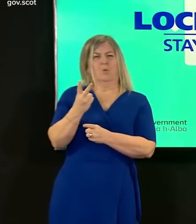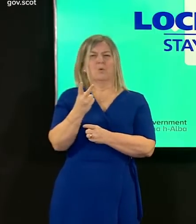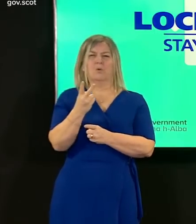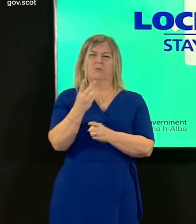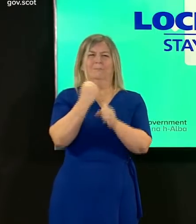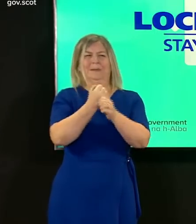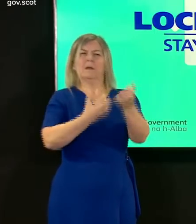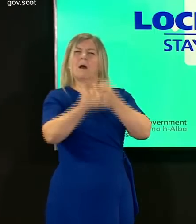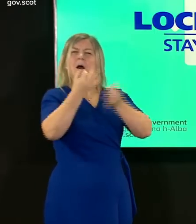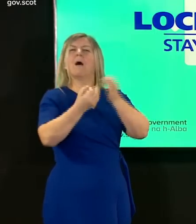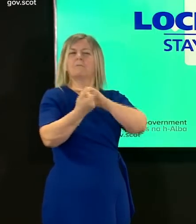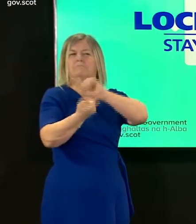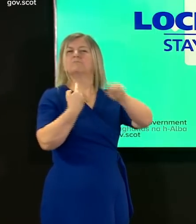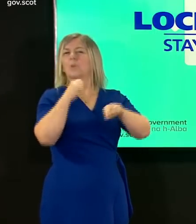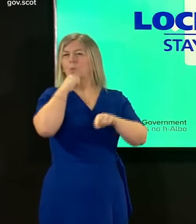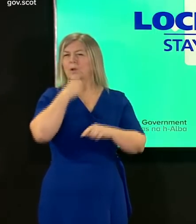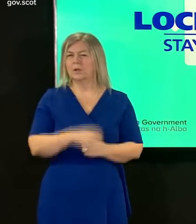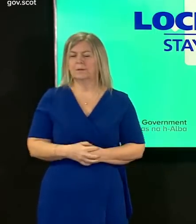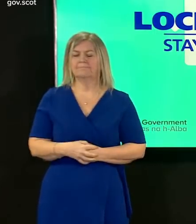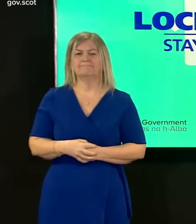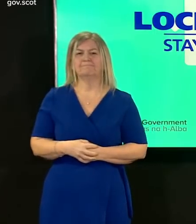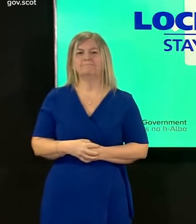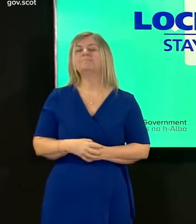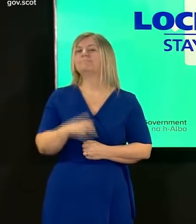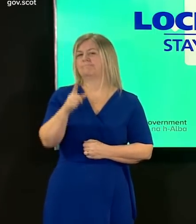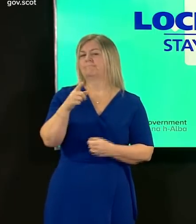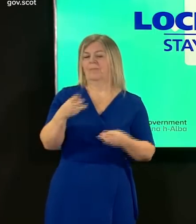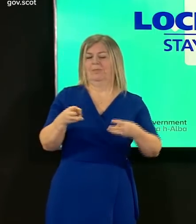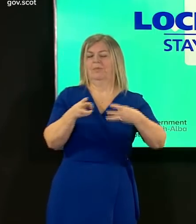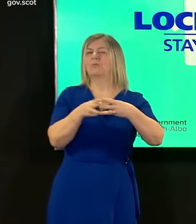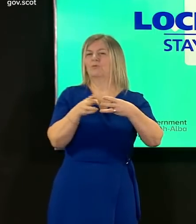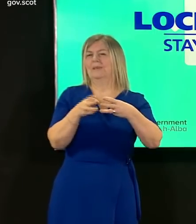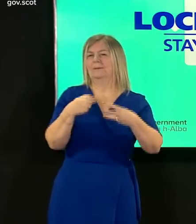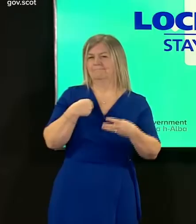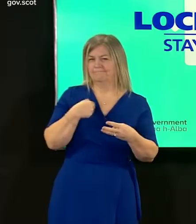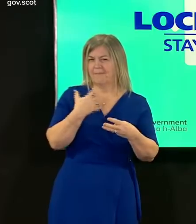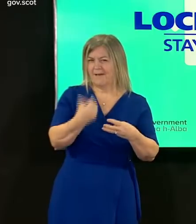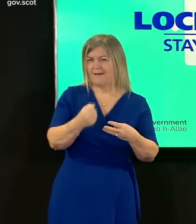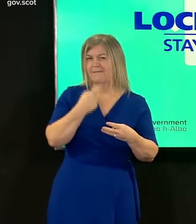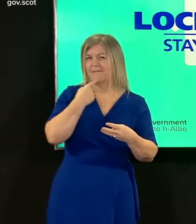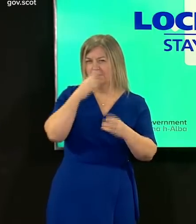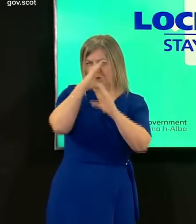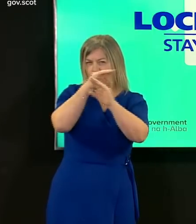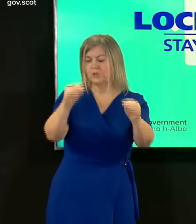before that there are three issues that i want to highlight the first is our vaccination program